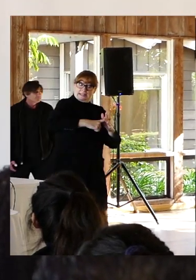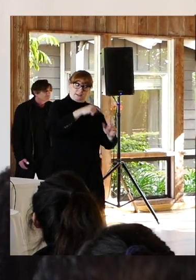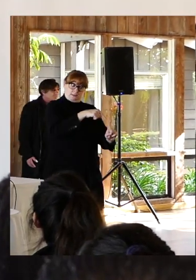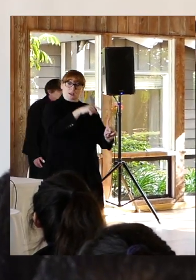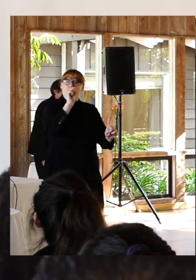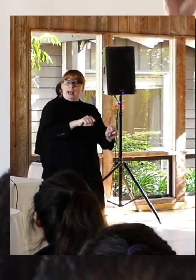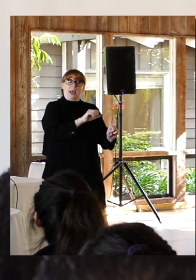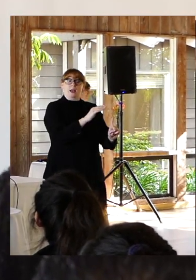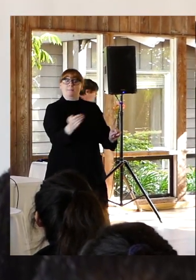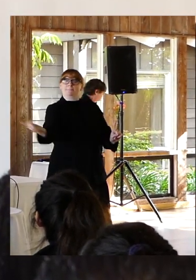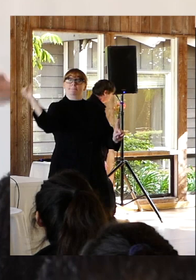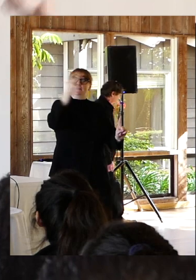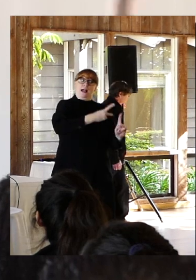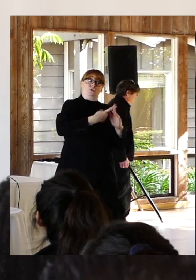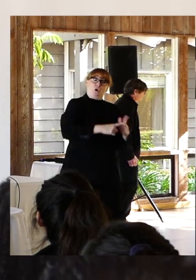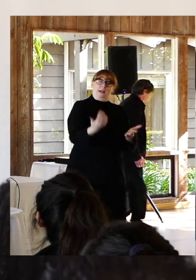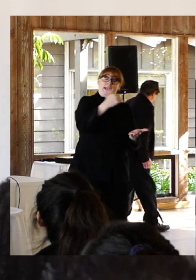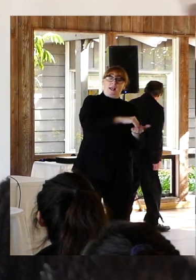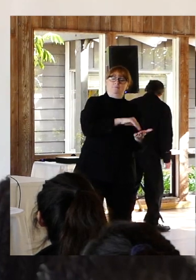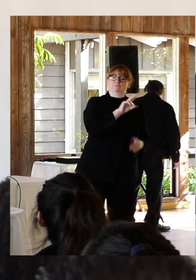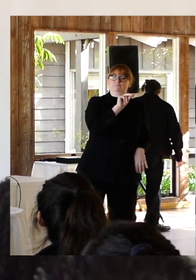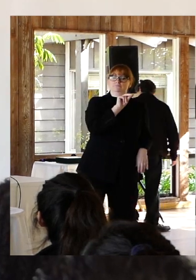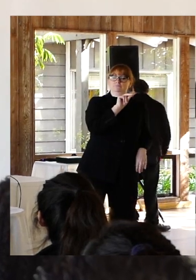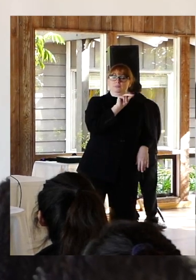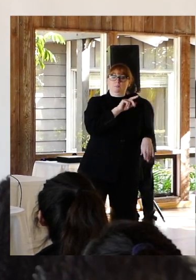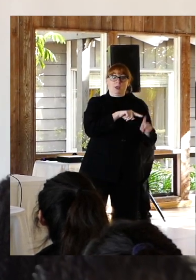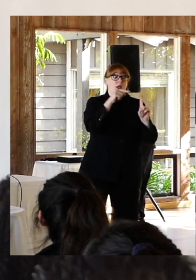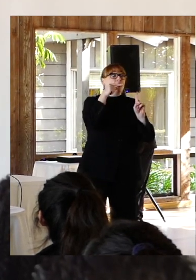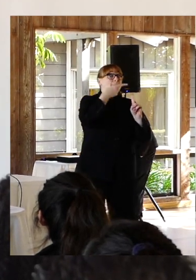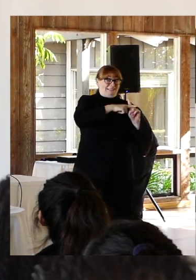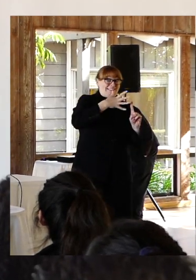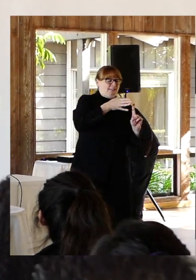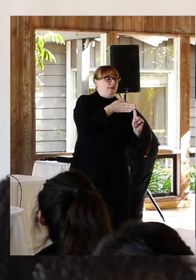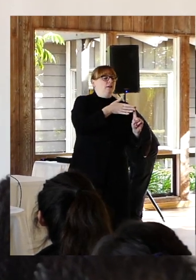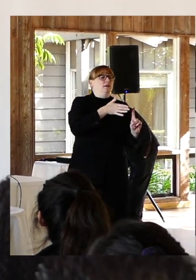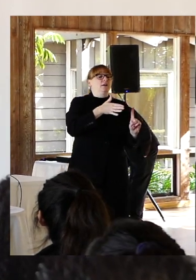But You can start where you are and change where you're going. And for the